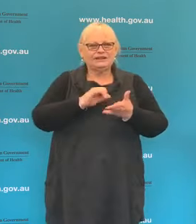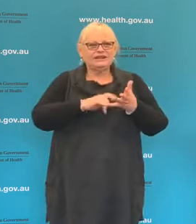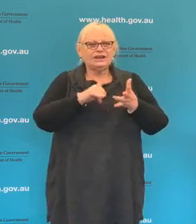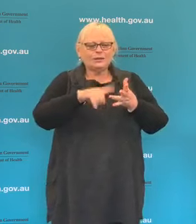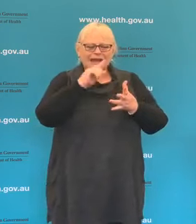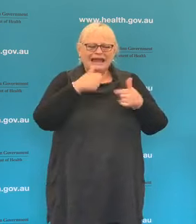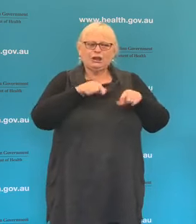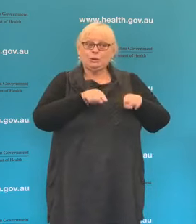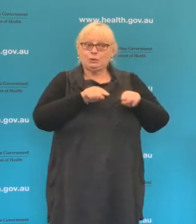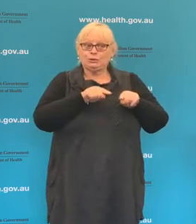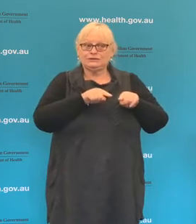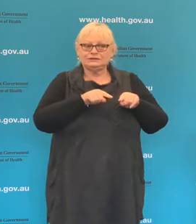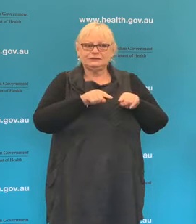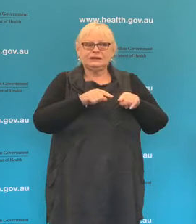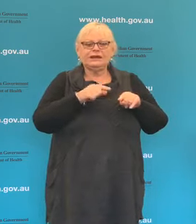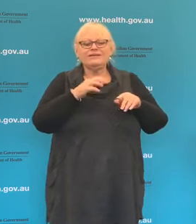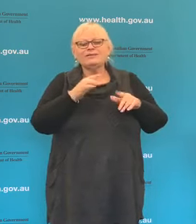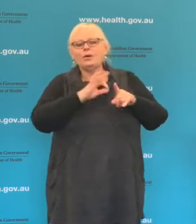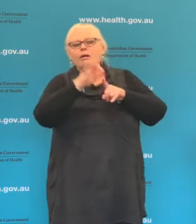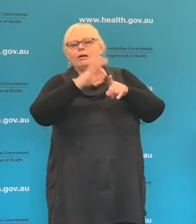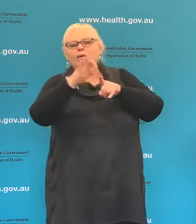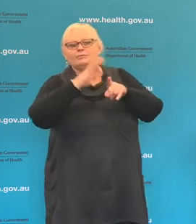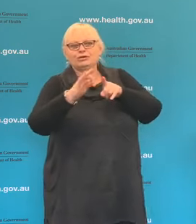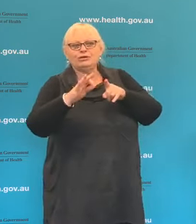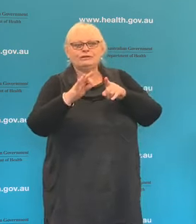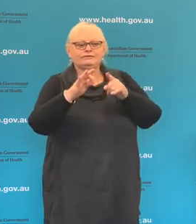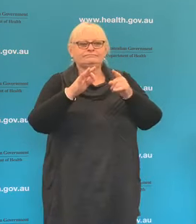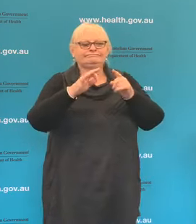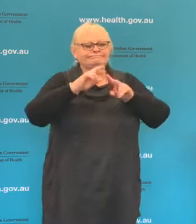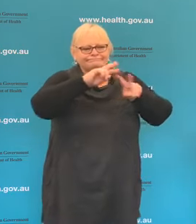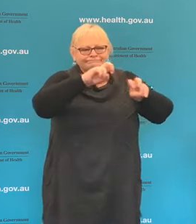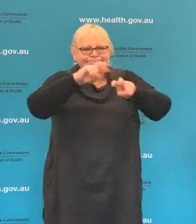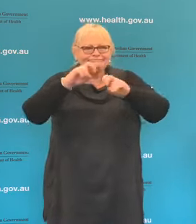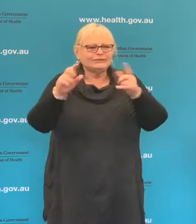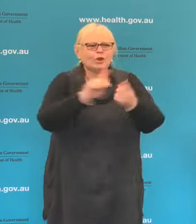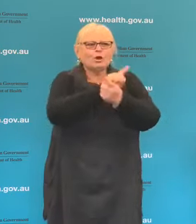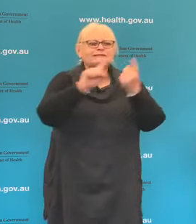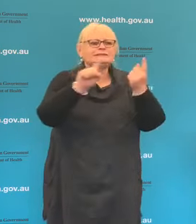as part of our efforts to improve contact tracing right across the country.